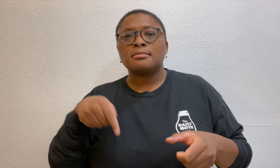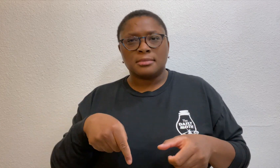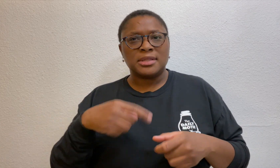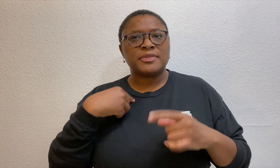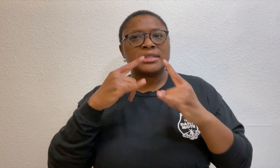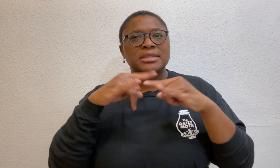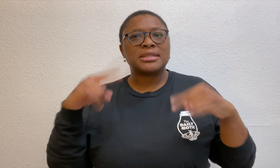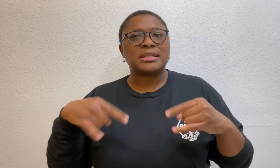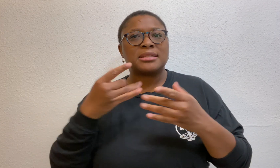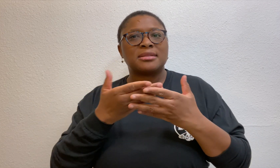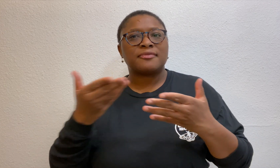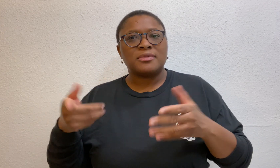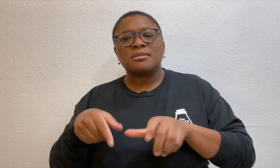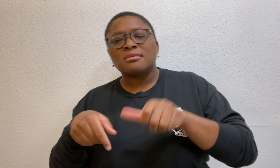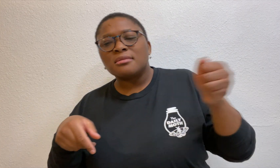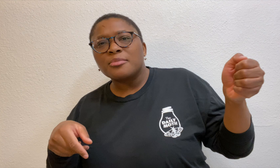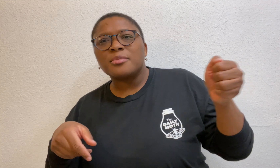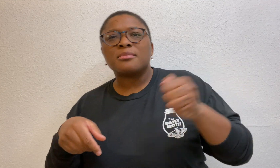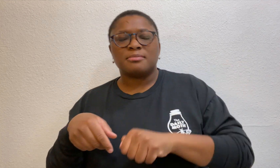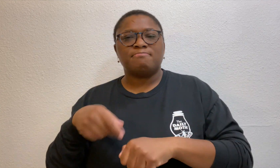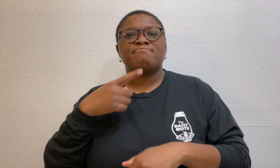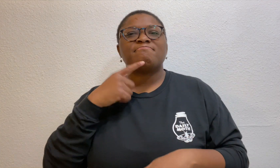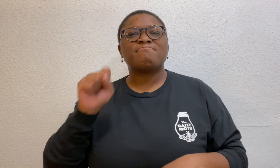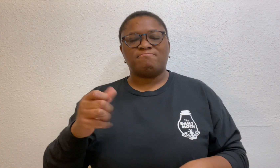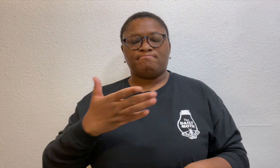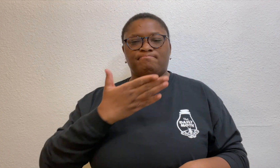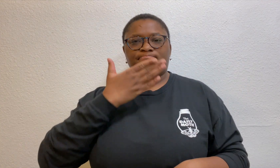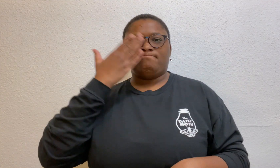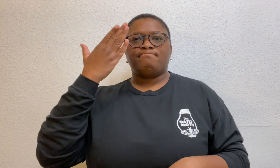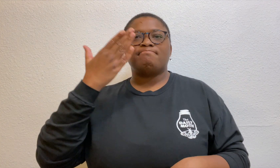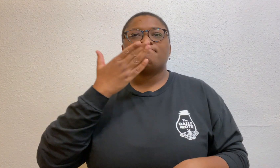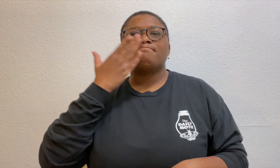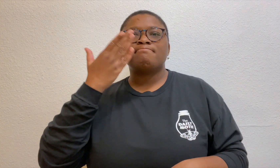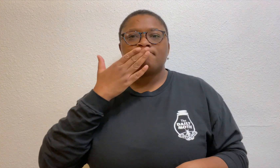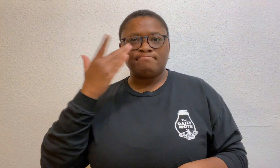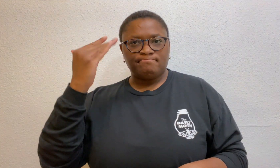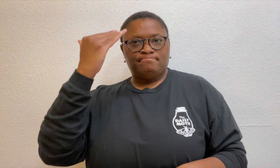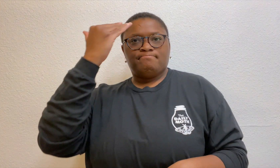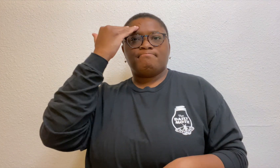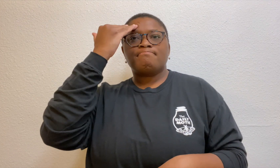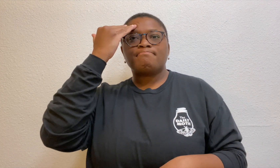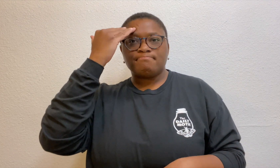there were tent materials and it had an odor he recognized as